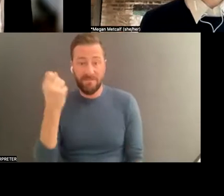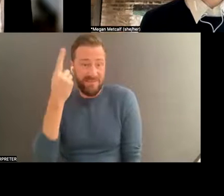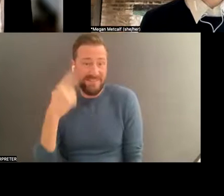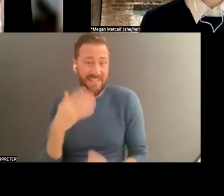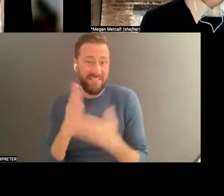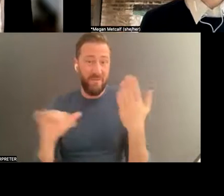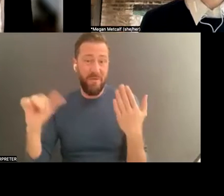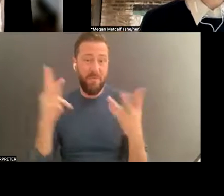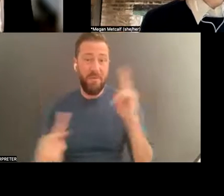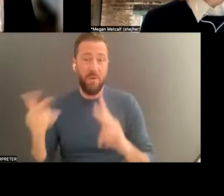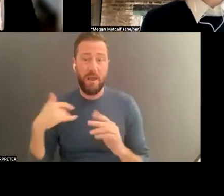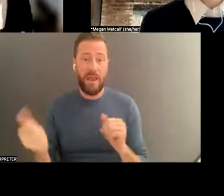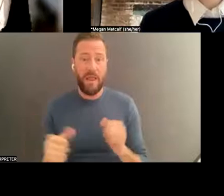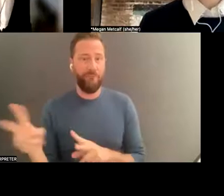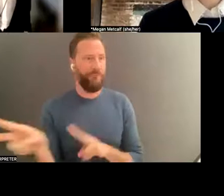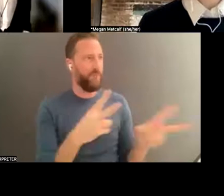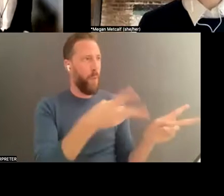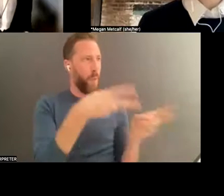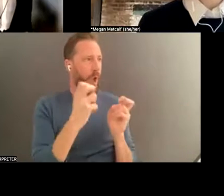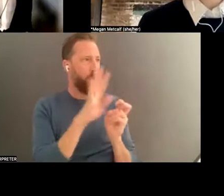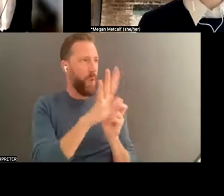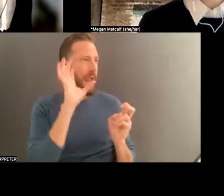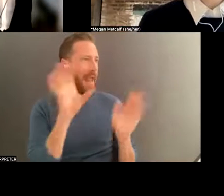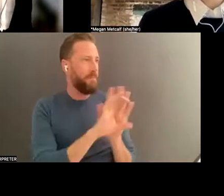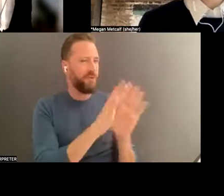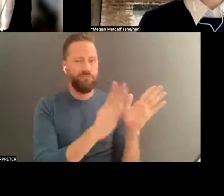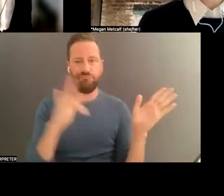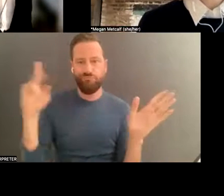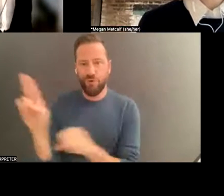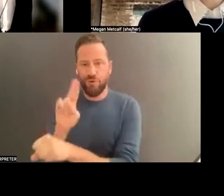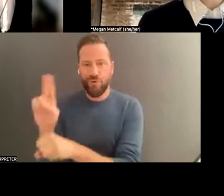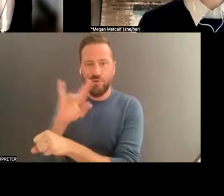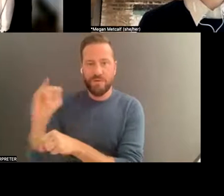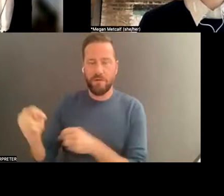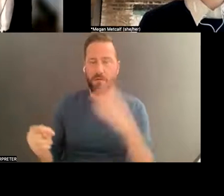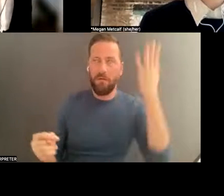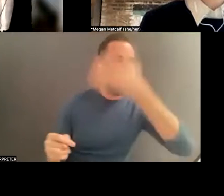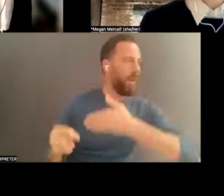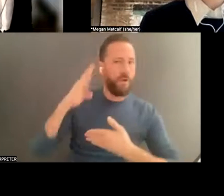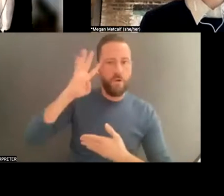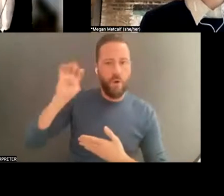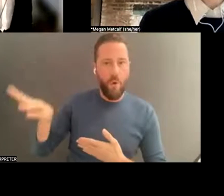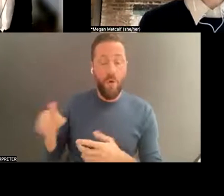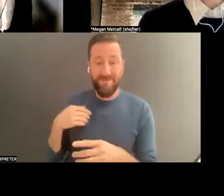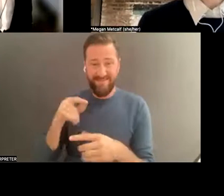your image and using it without your knowing becomes -- you've lost the power from that. And